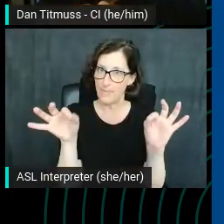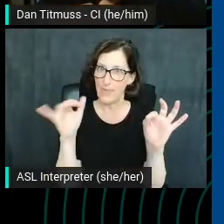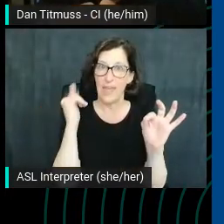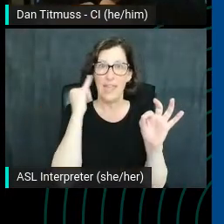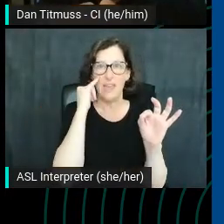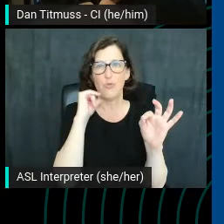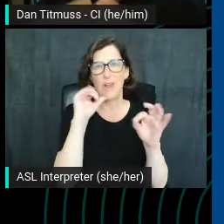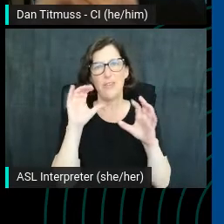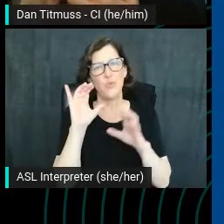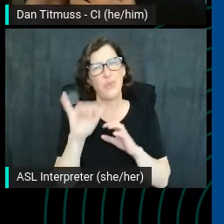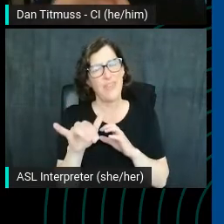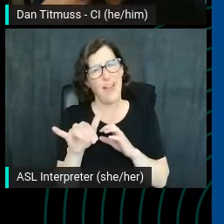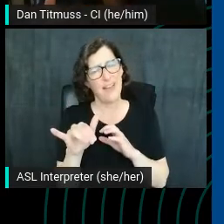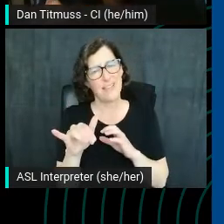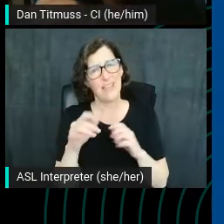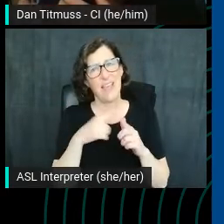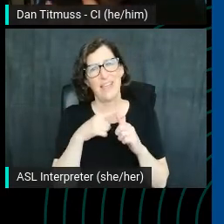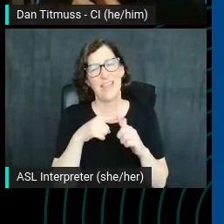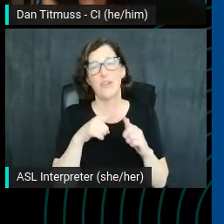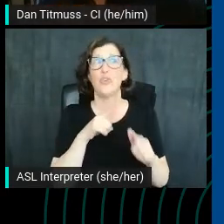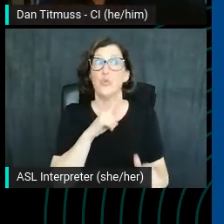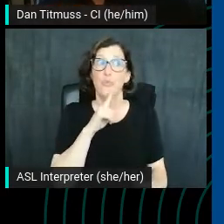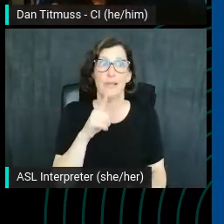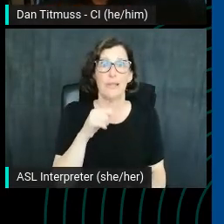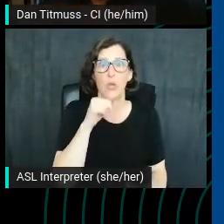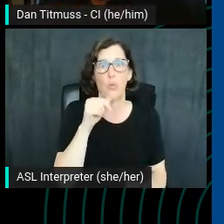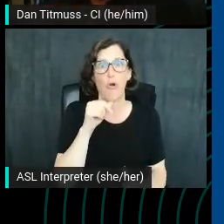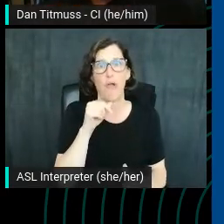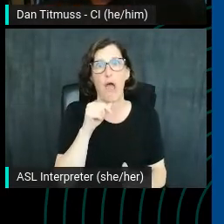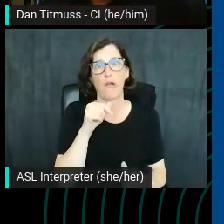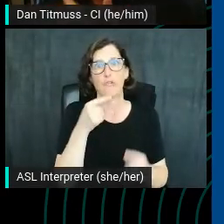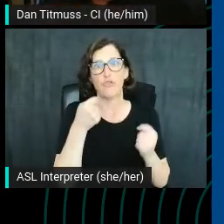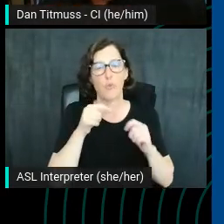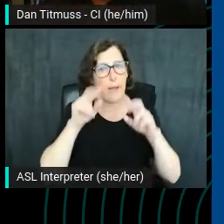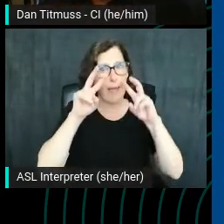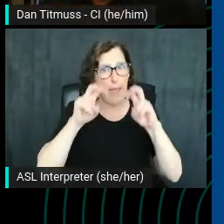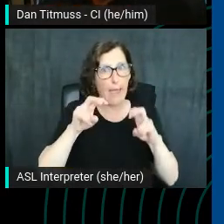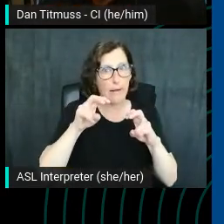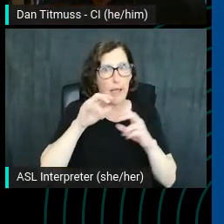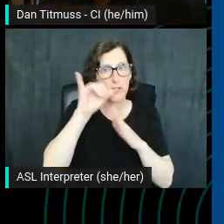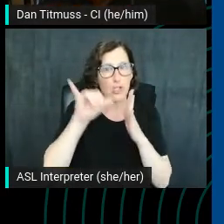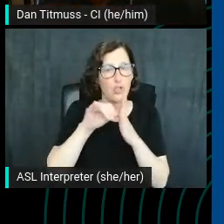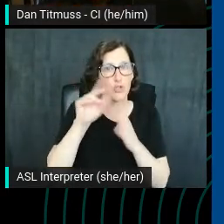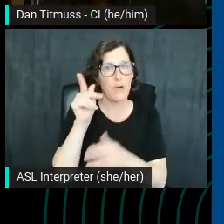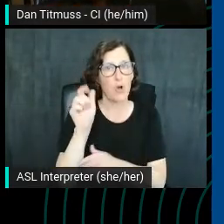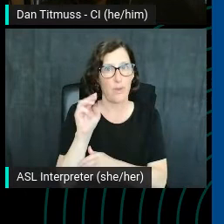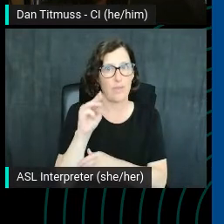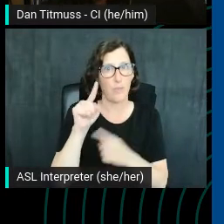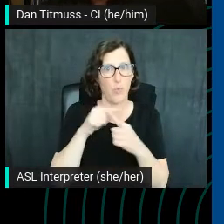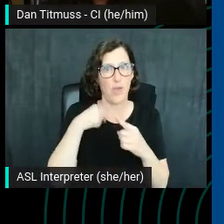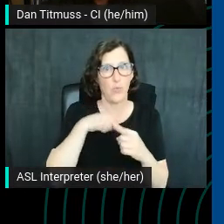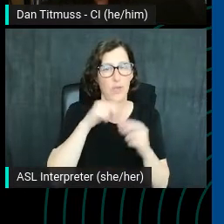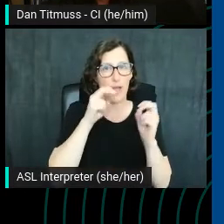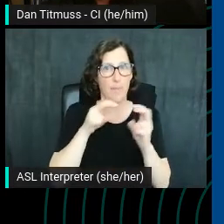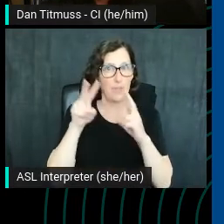then, you know, we're not really looking at the YouTube algorithm when we're uploading videos. If we're creating a video from